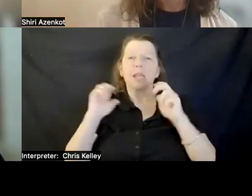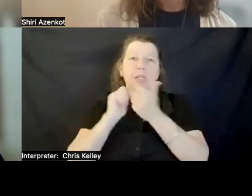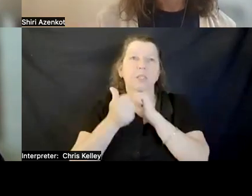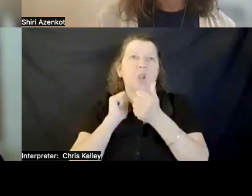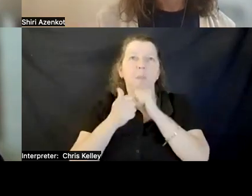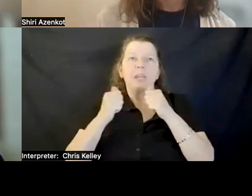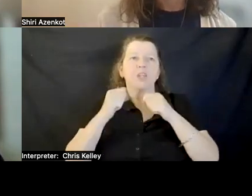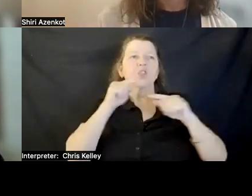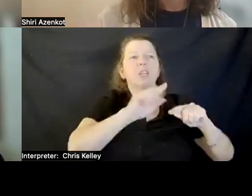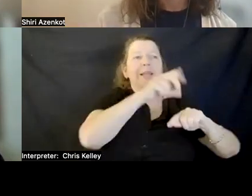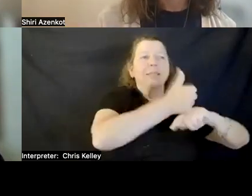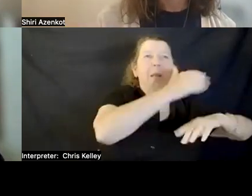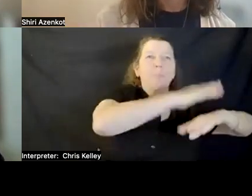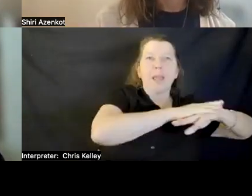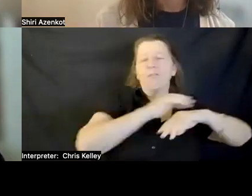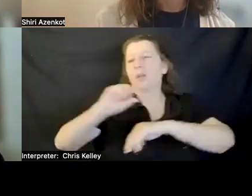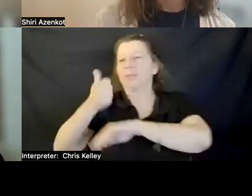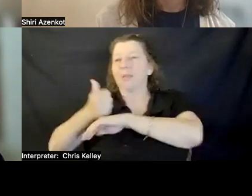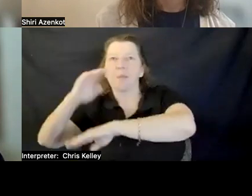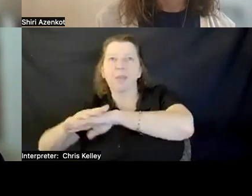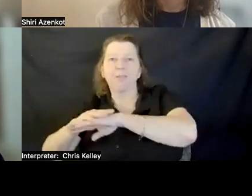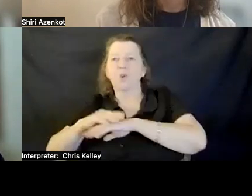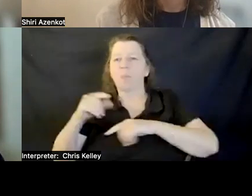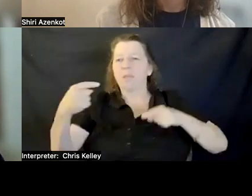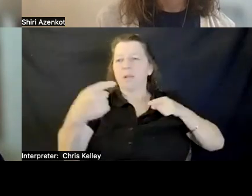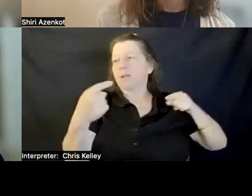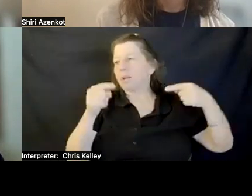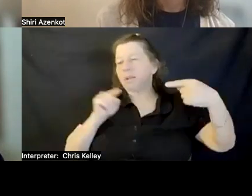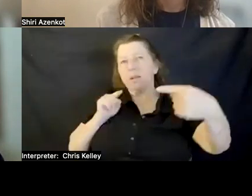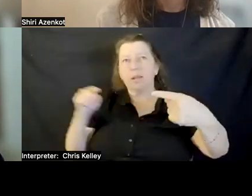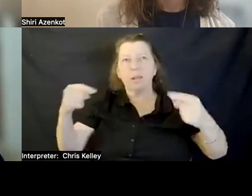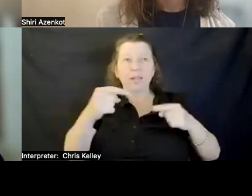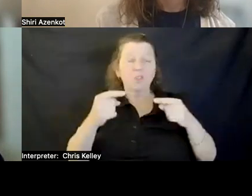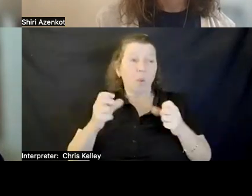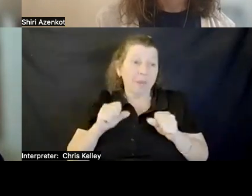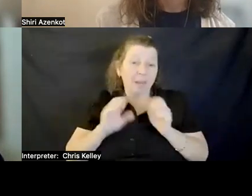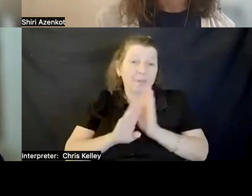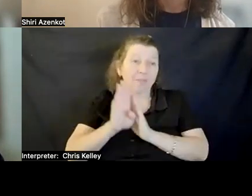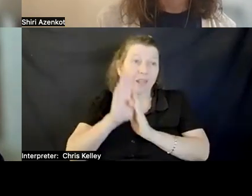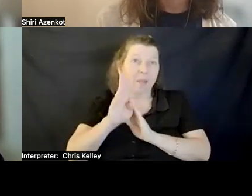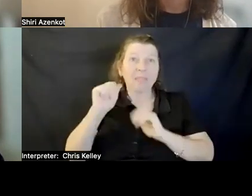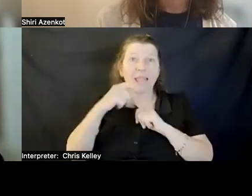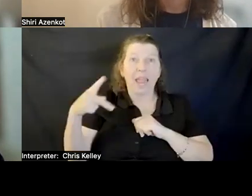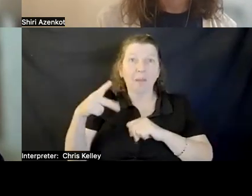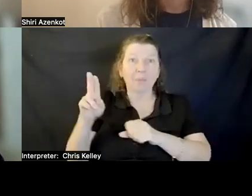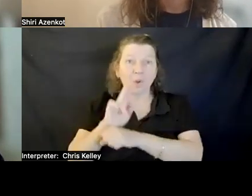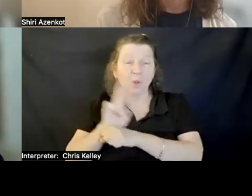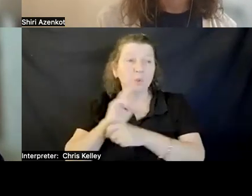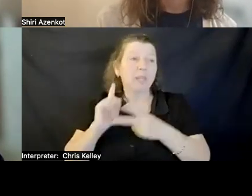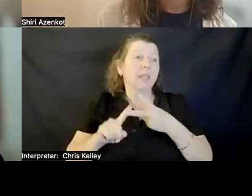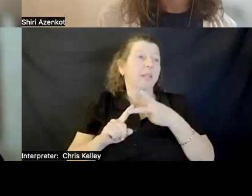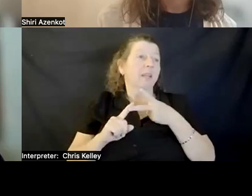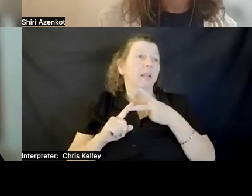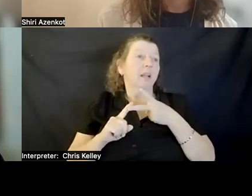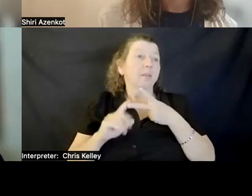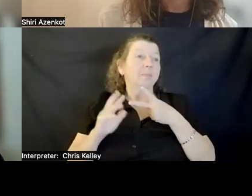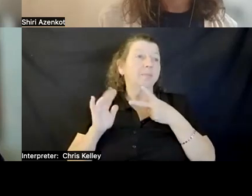THAT THEY HAVE THEIR OWN WAY OF DEVELOPING THE APPLICATIONS THAT THEY RUN. ALSO, THEY HAVE